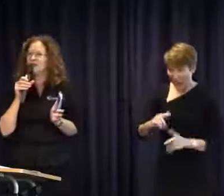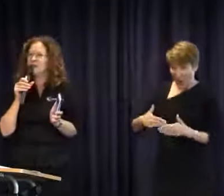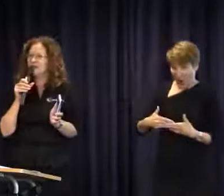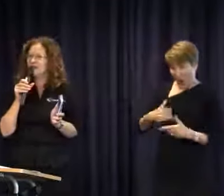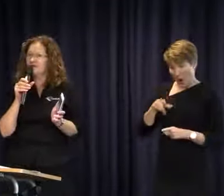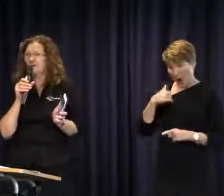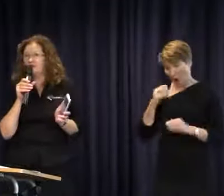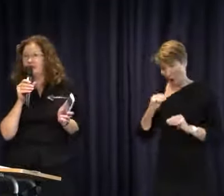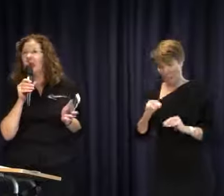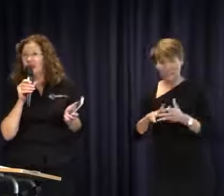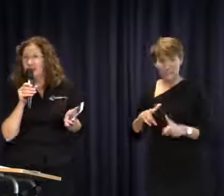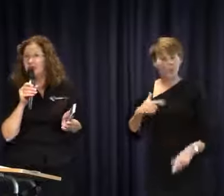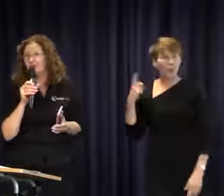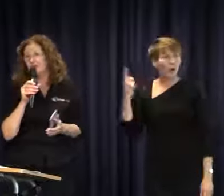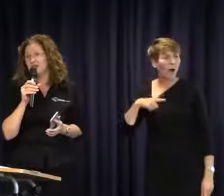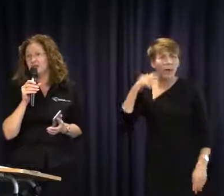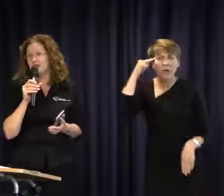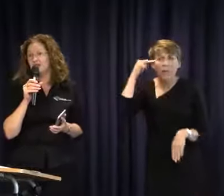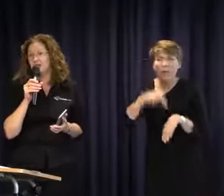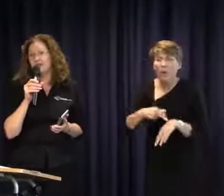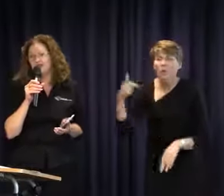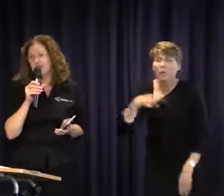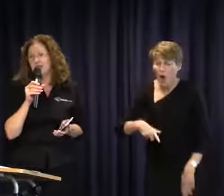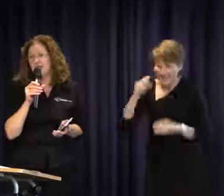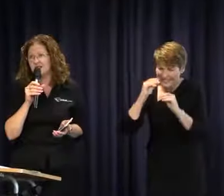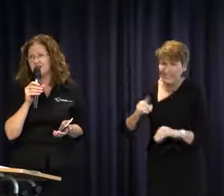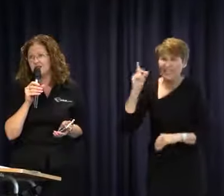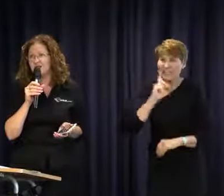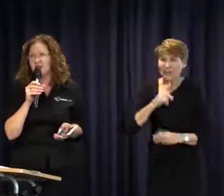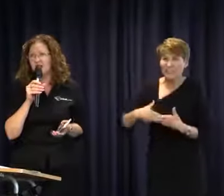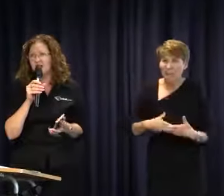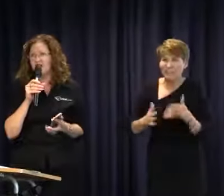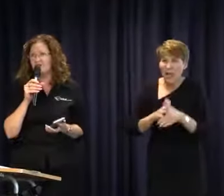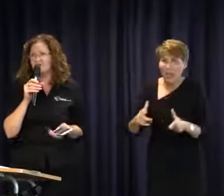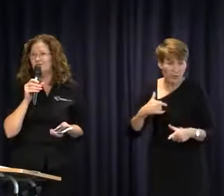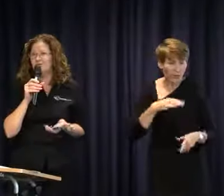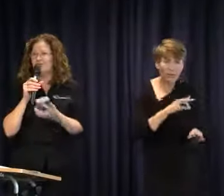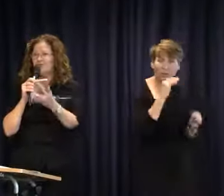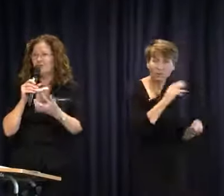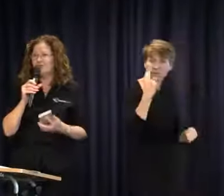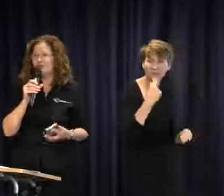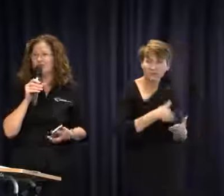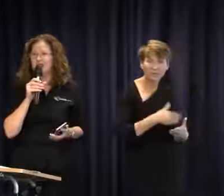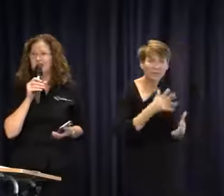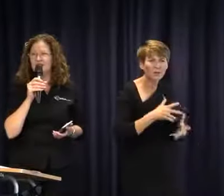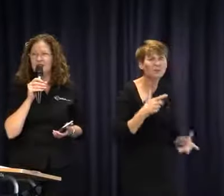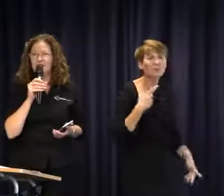when deaf children and families cannot have access. I'm glad that you've got that friend.